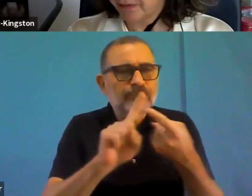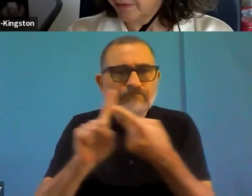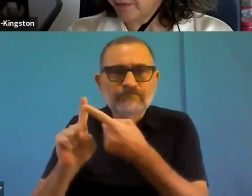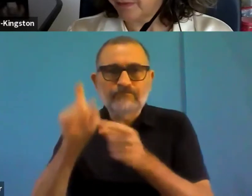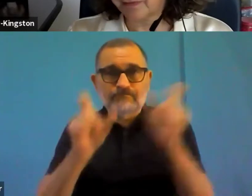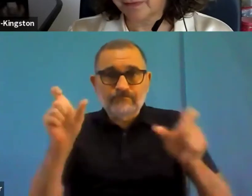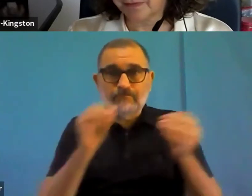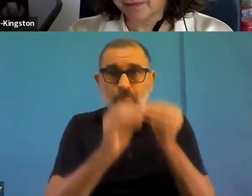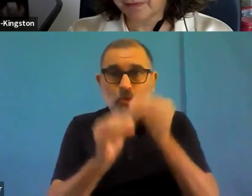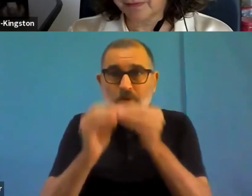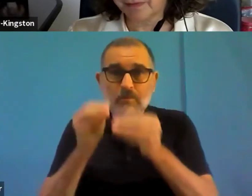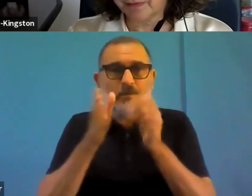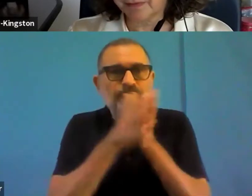I need to pay my taxes.